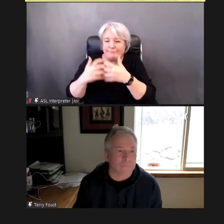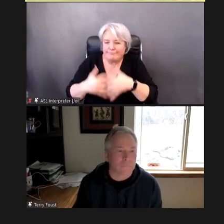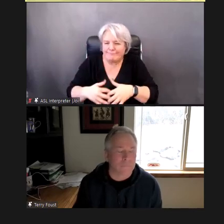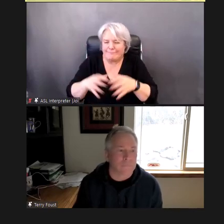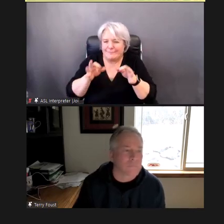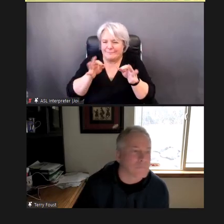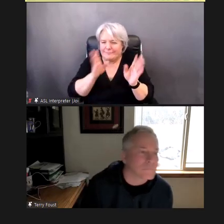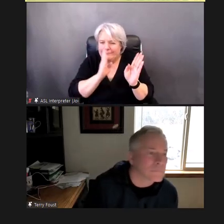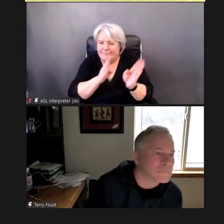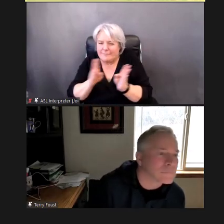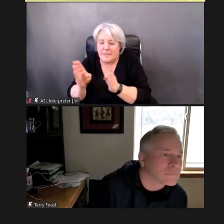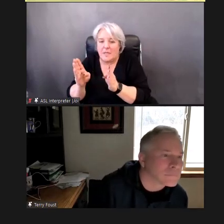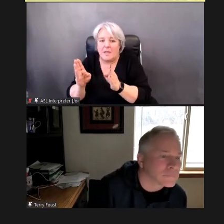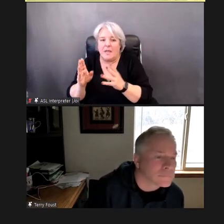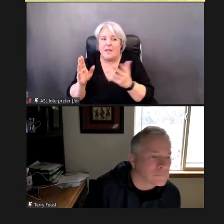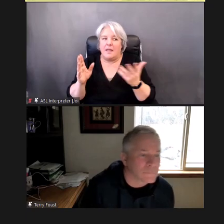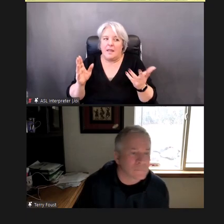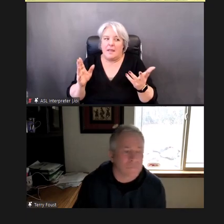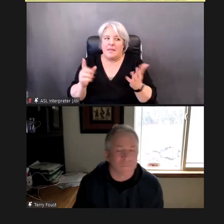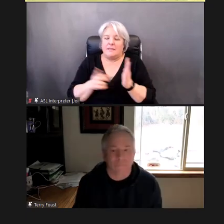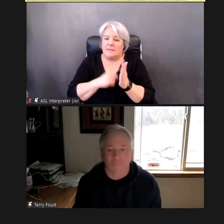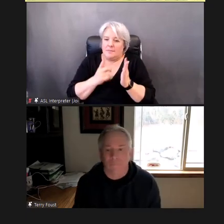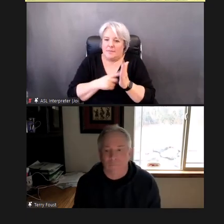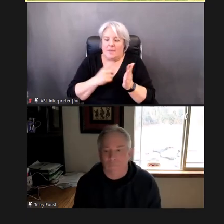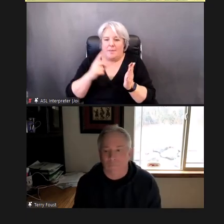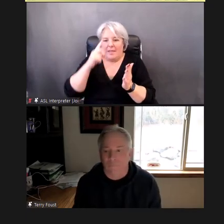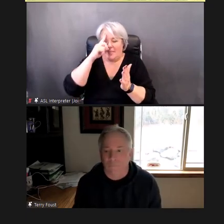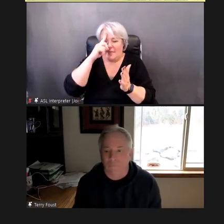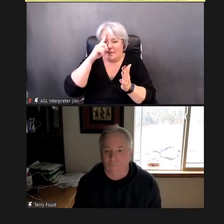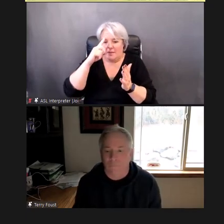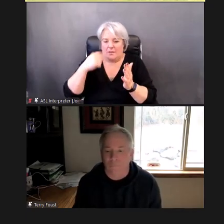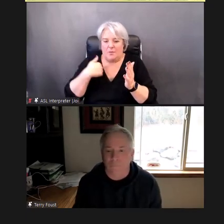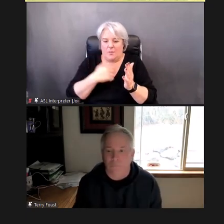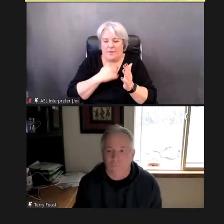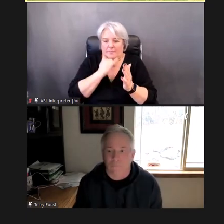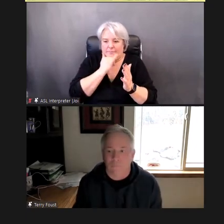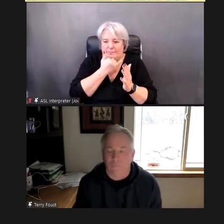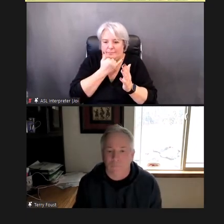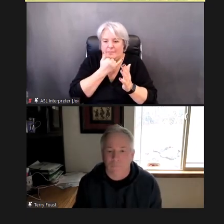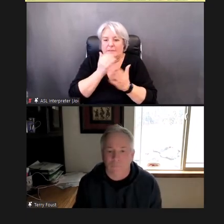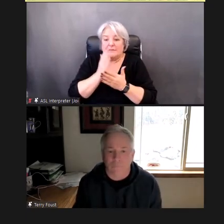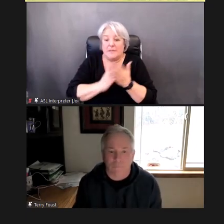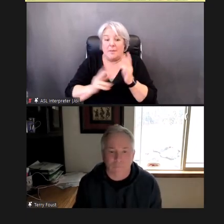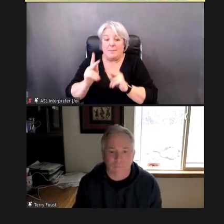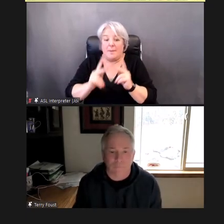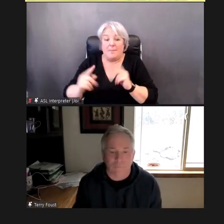I think, we inadvertently leave people with the impression that this is easy. DR.